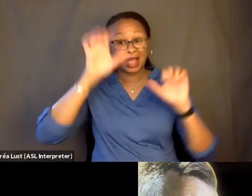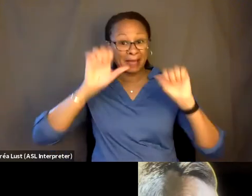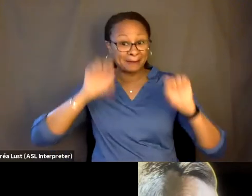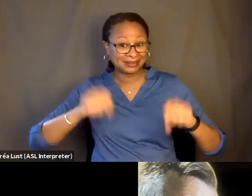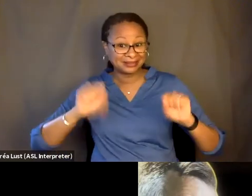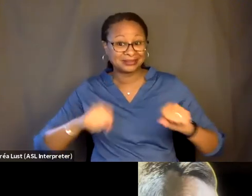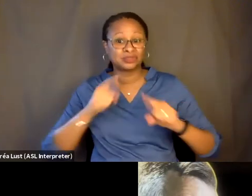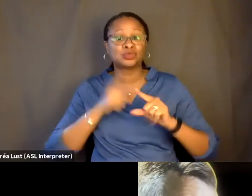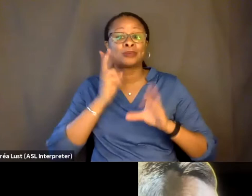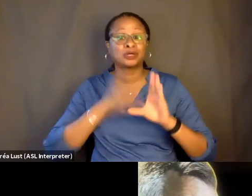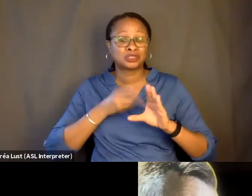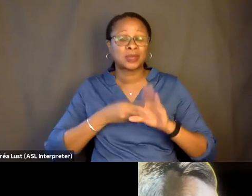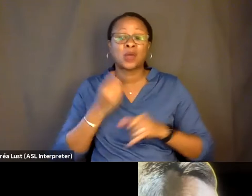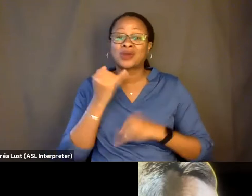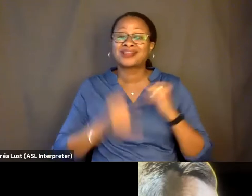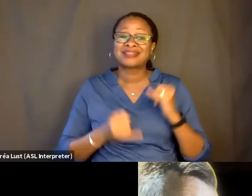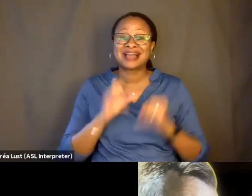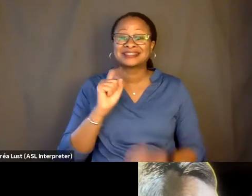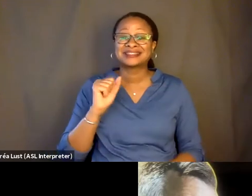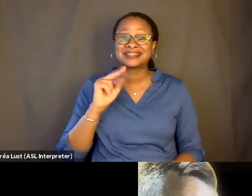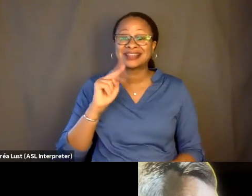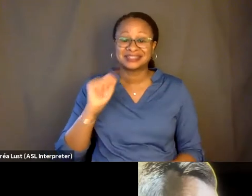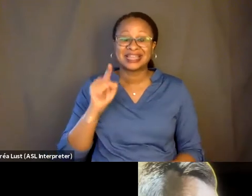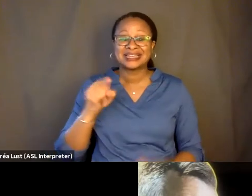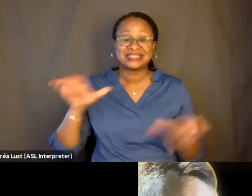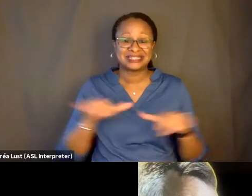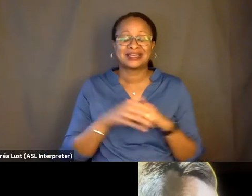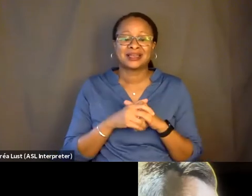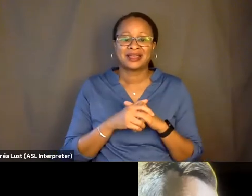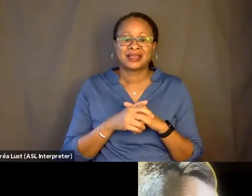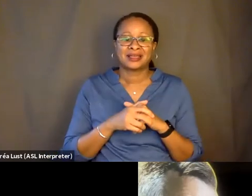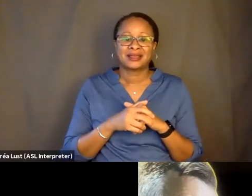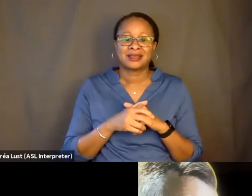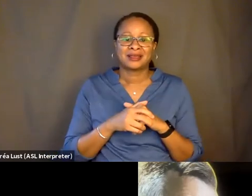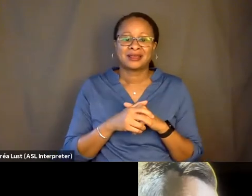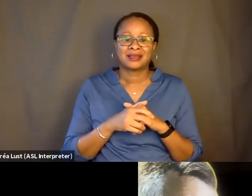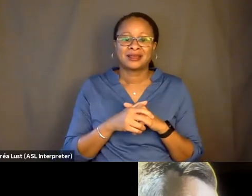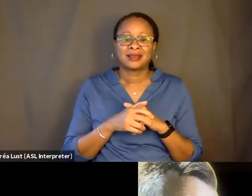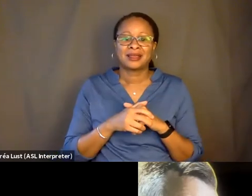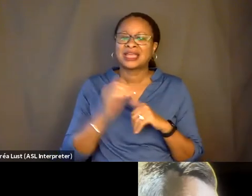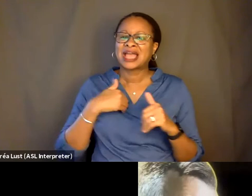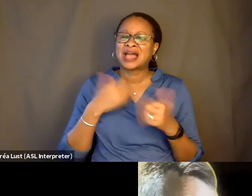you know, one of the last stunts he did was lifting up that spoonful of tomato soup.